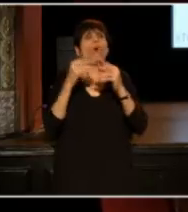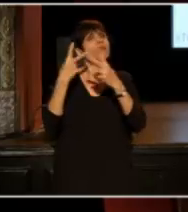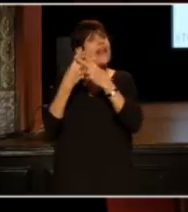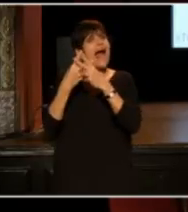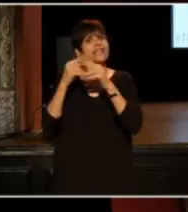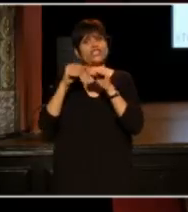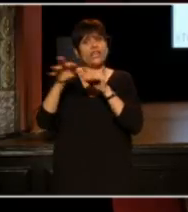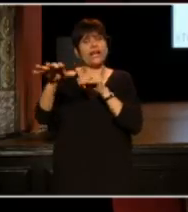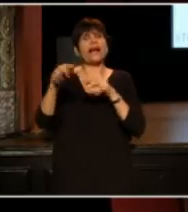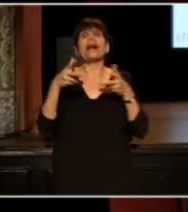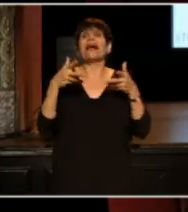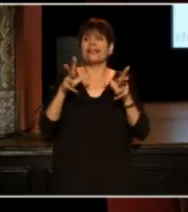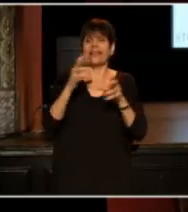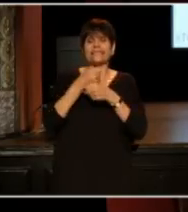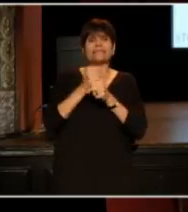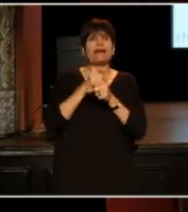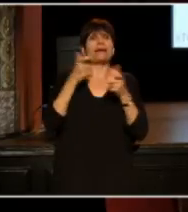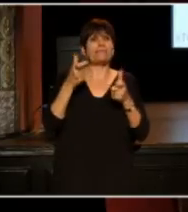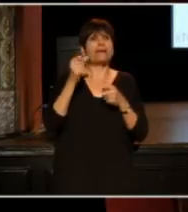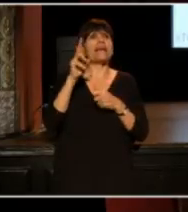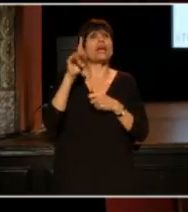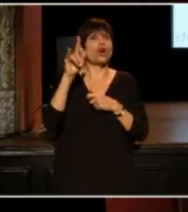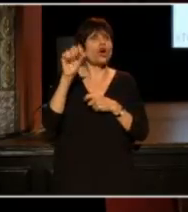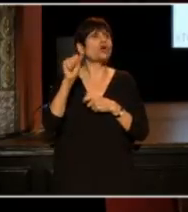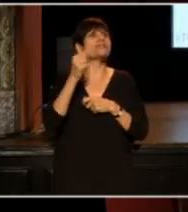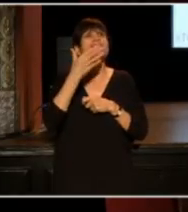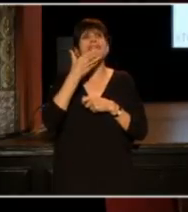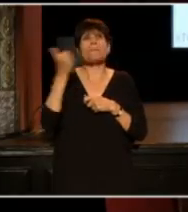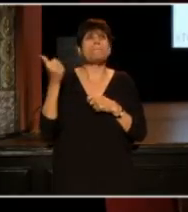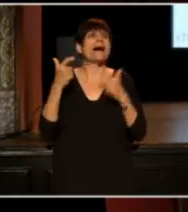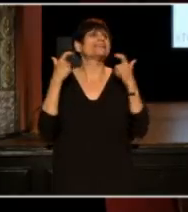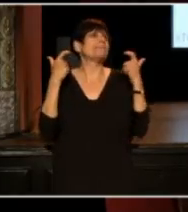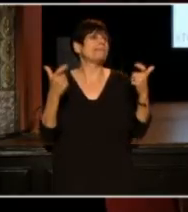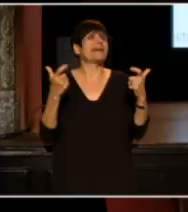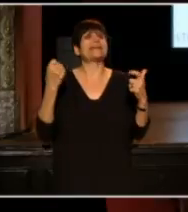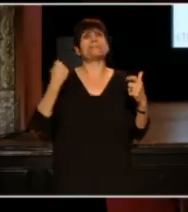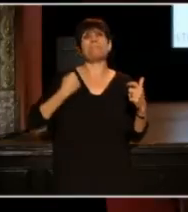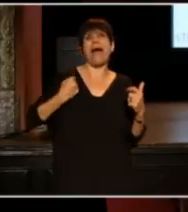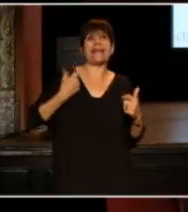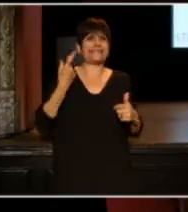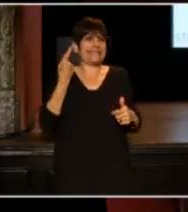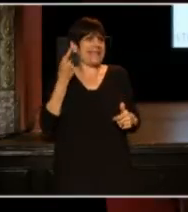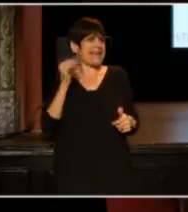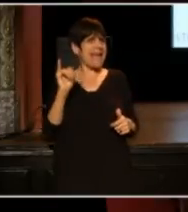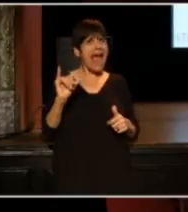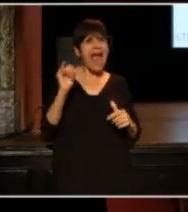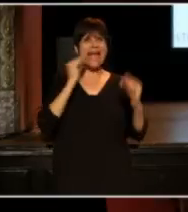it was,"let's make Big Earl's the best, biggest baddest gay dining facility